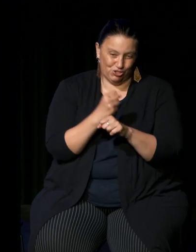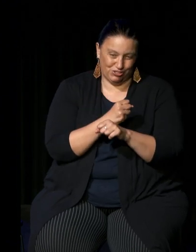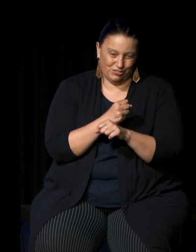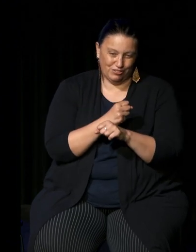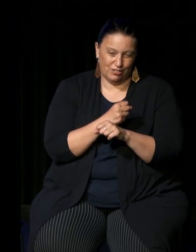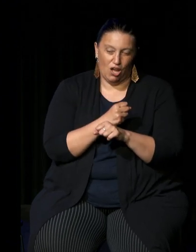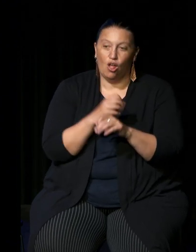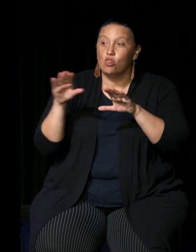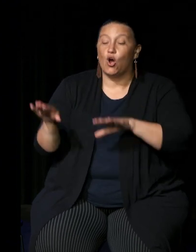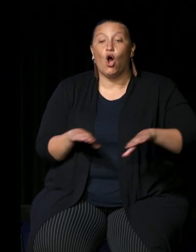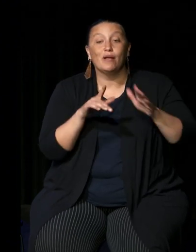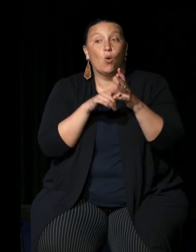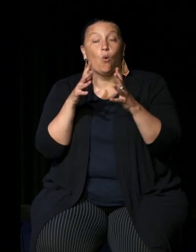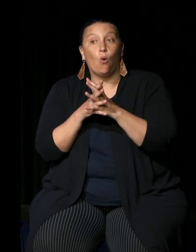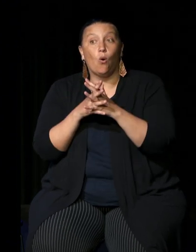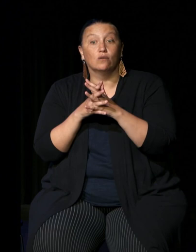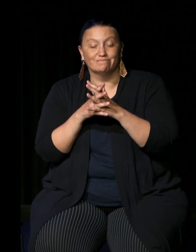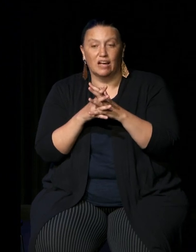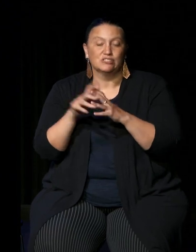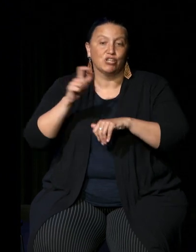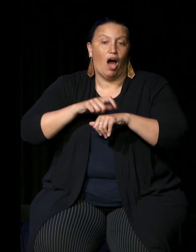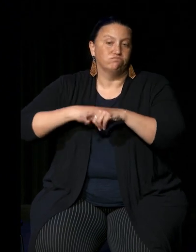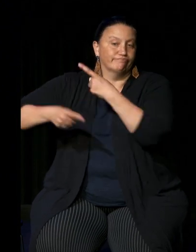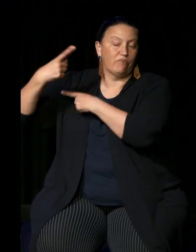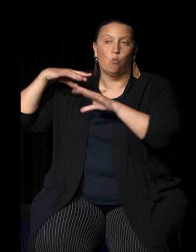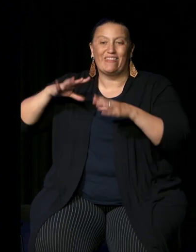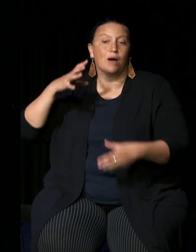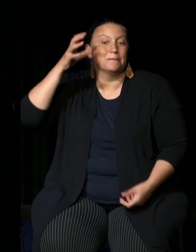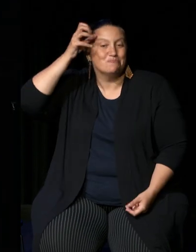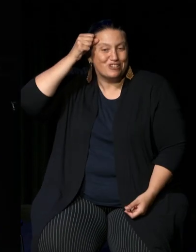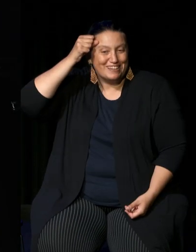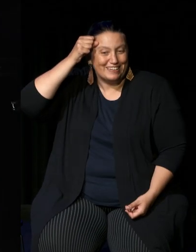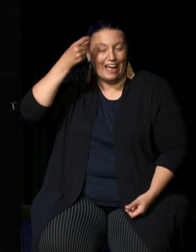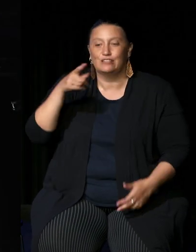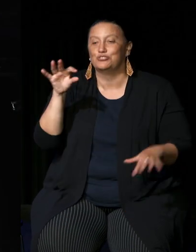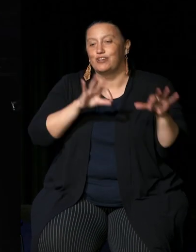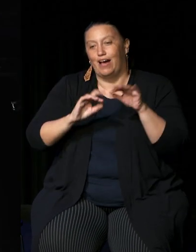common law from time immemorial and according to science more than sixty thousand years ago